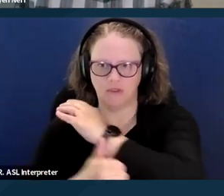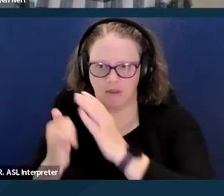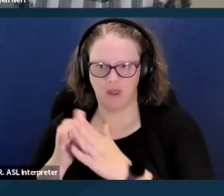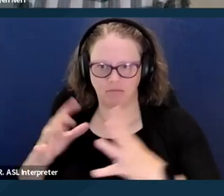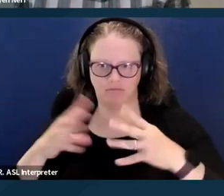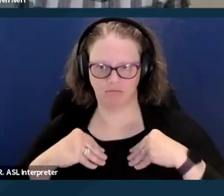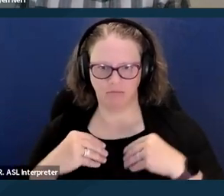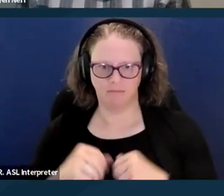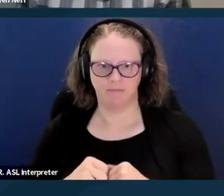Next slide, please.